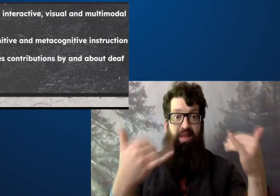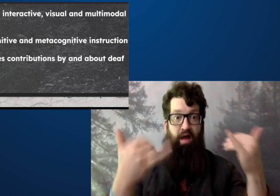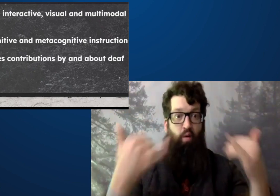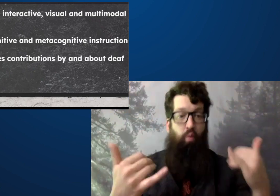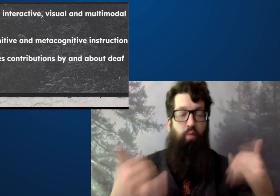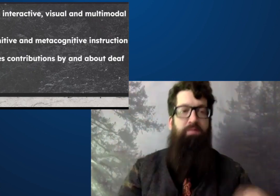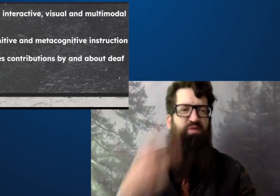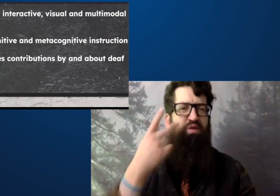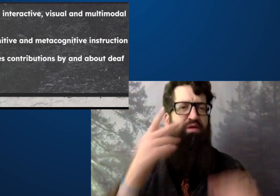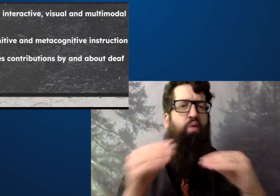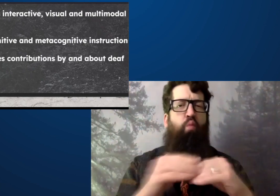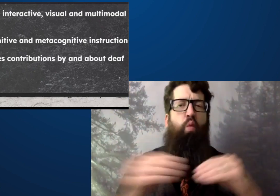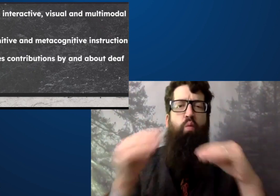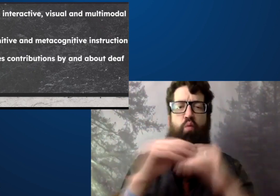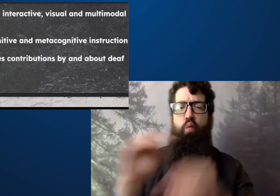I mean, this is now starting to become